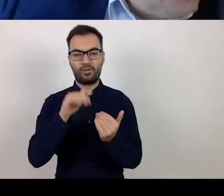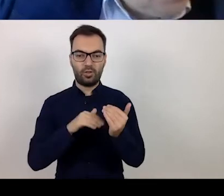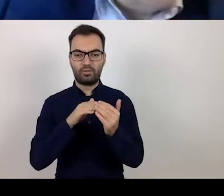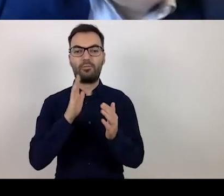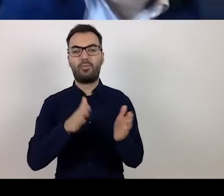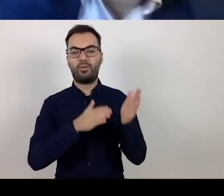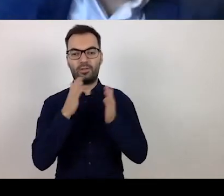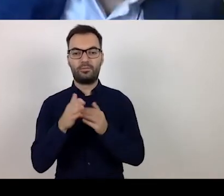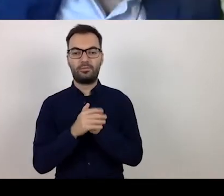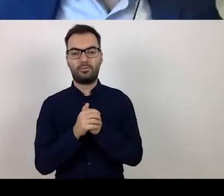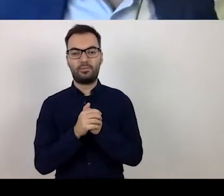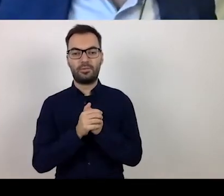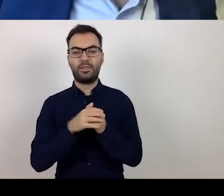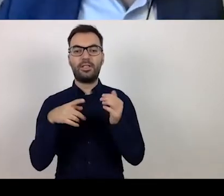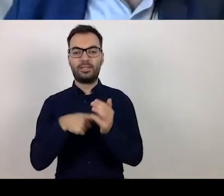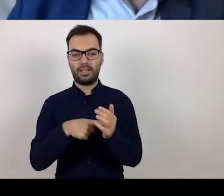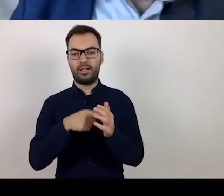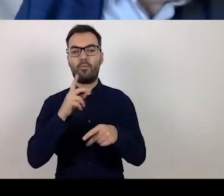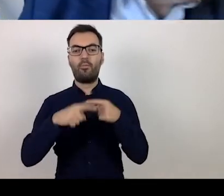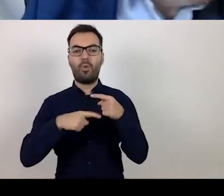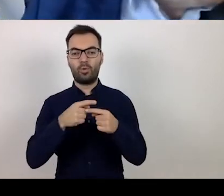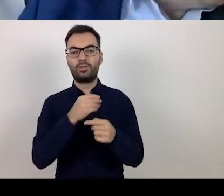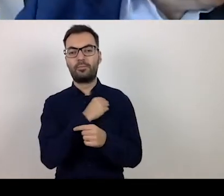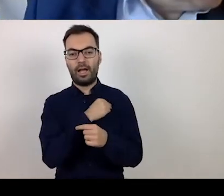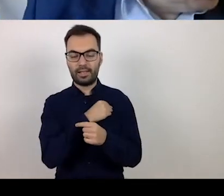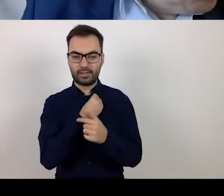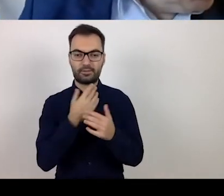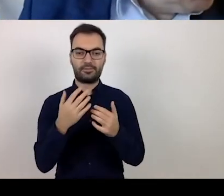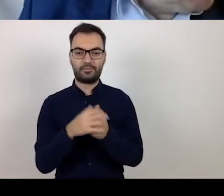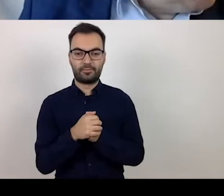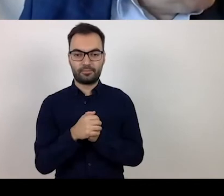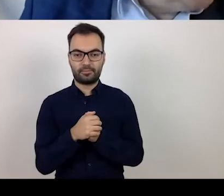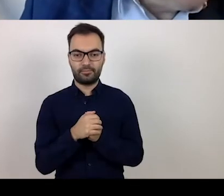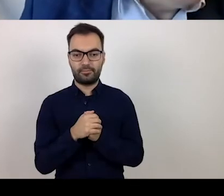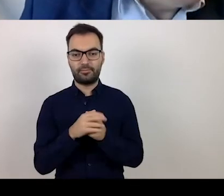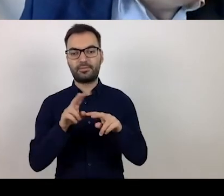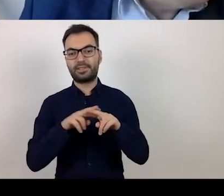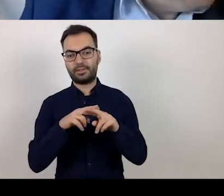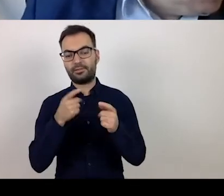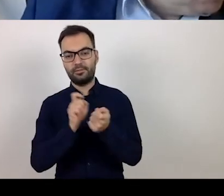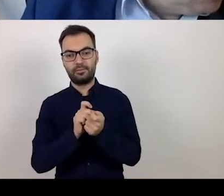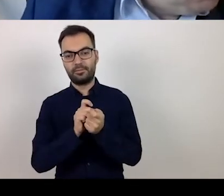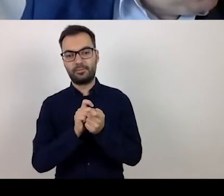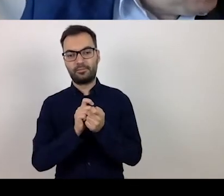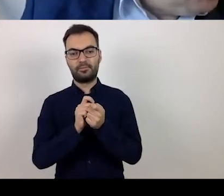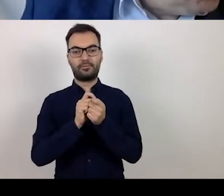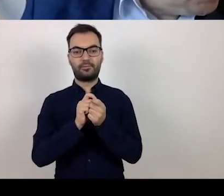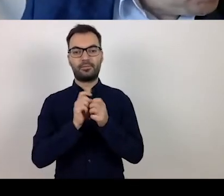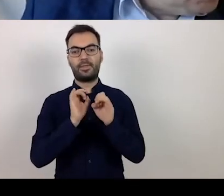And for the manufacturing of materials and anti-pandemic equipment.